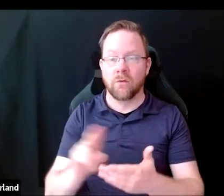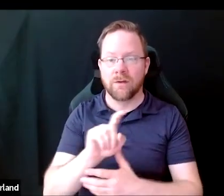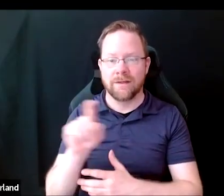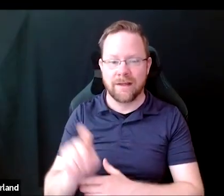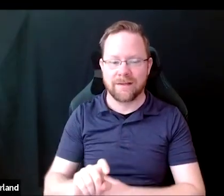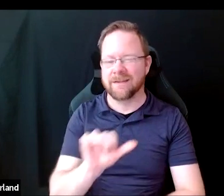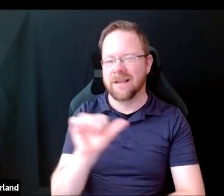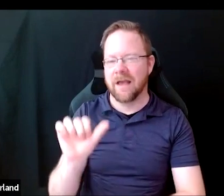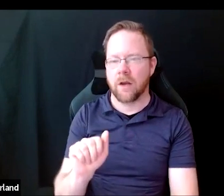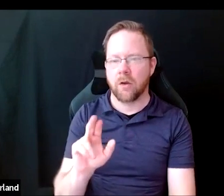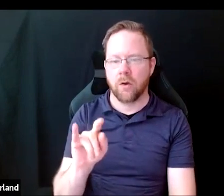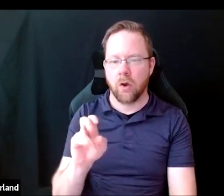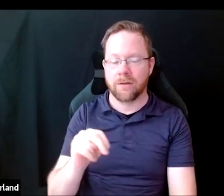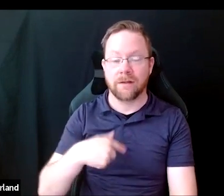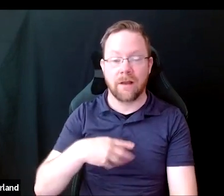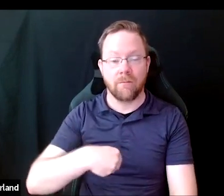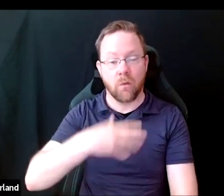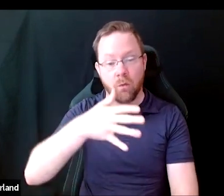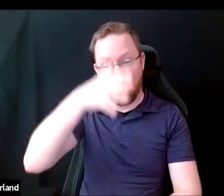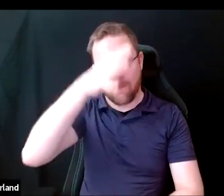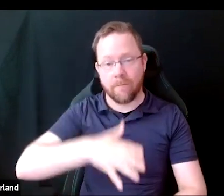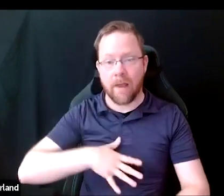I'm the white male with short hair and glasses.